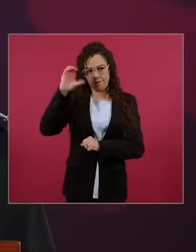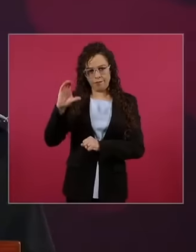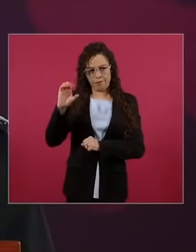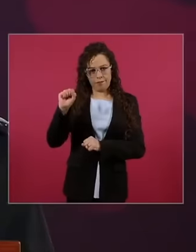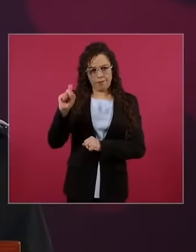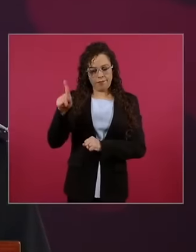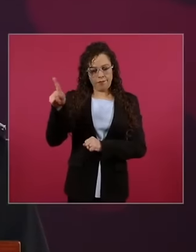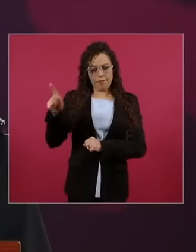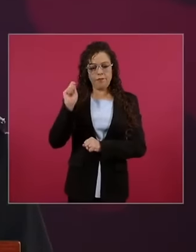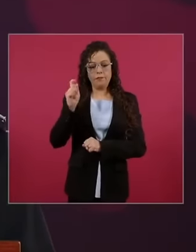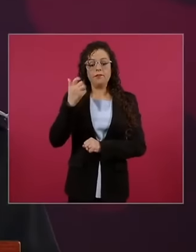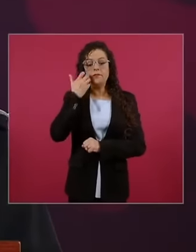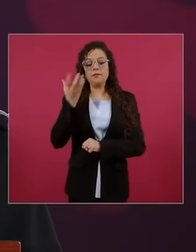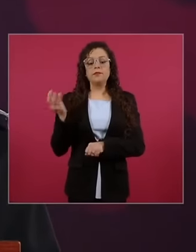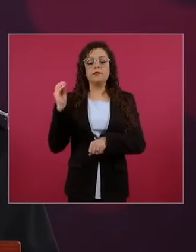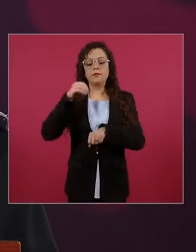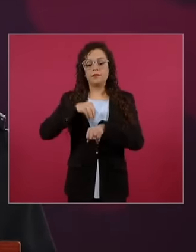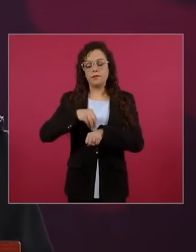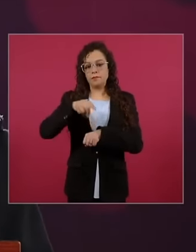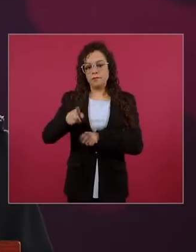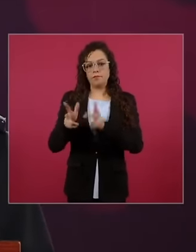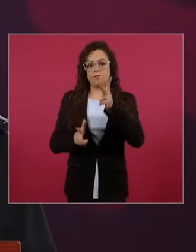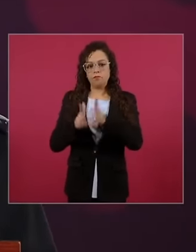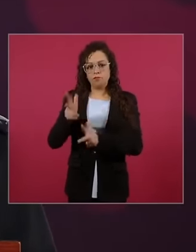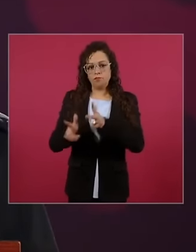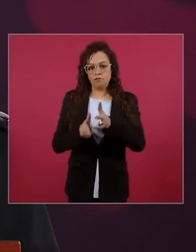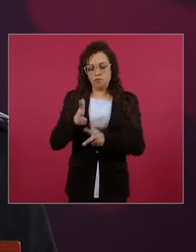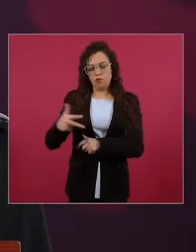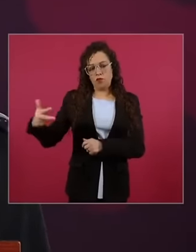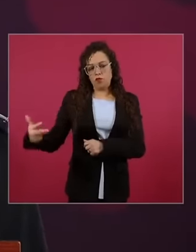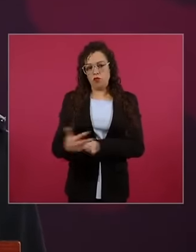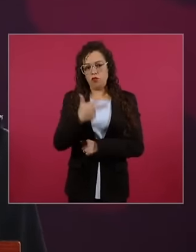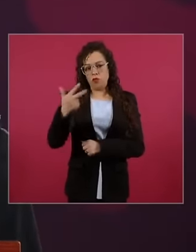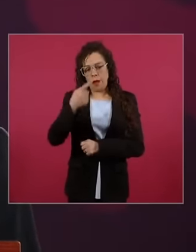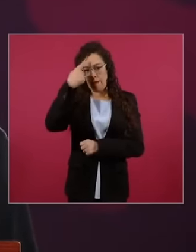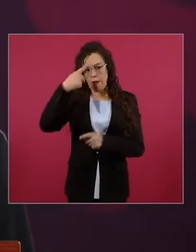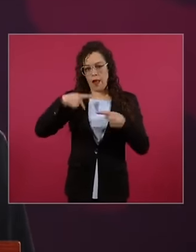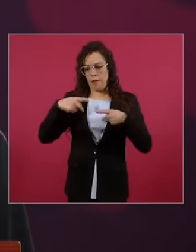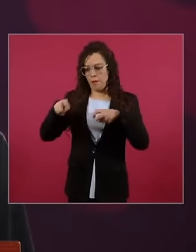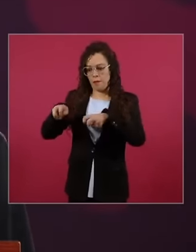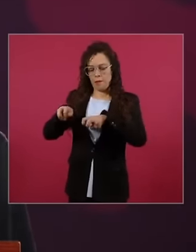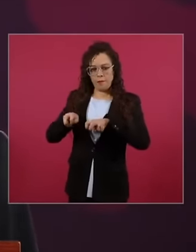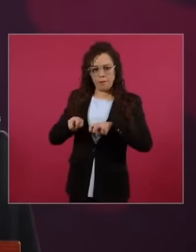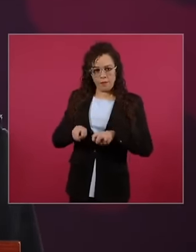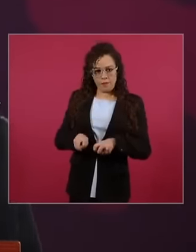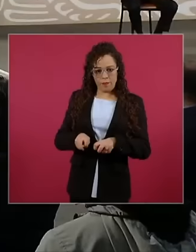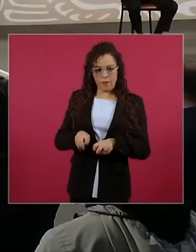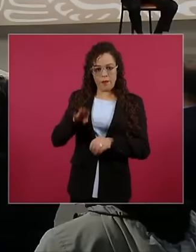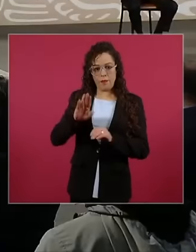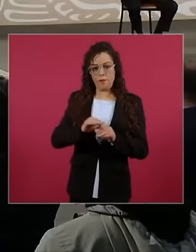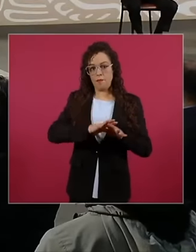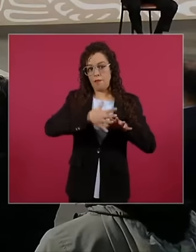passenger routes and greater capacities from midwater to Mexico City is how much Lord